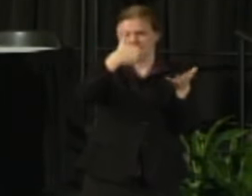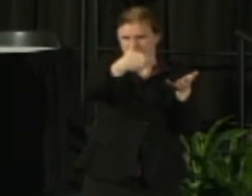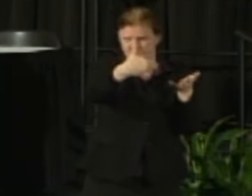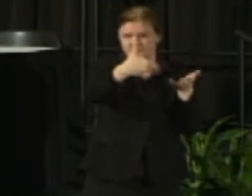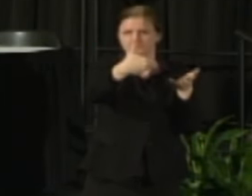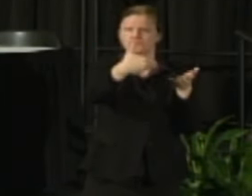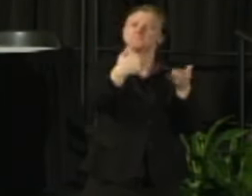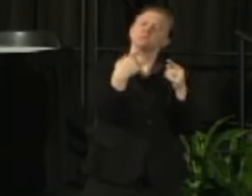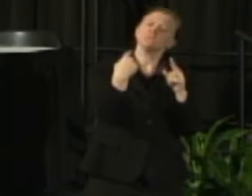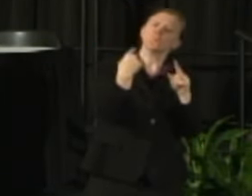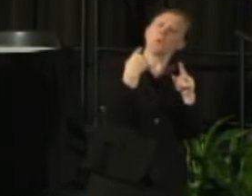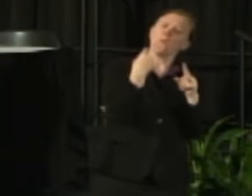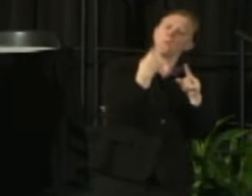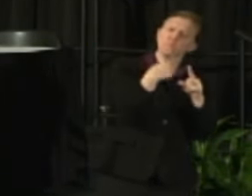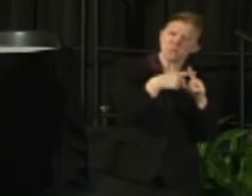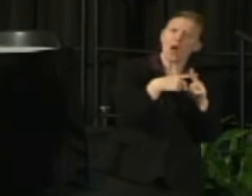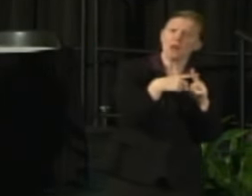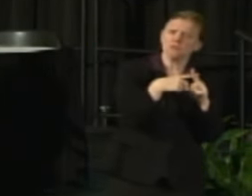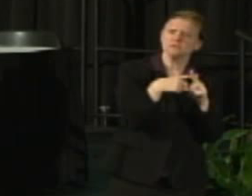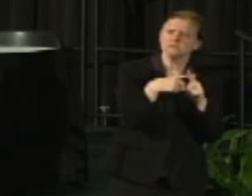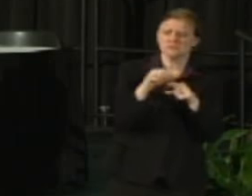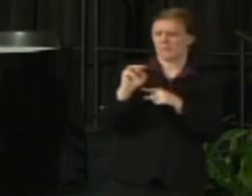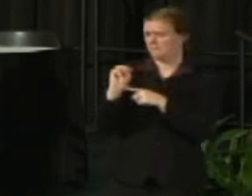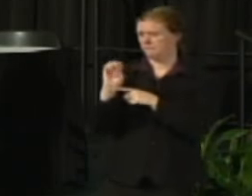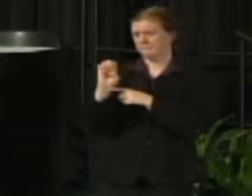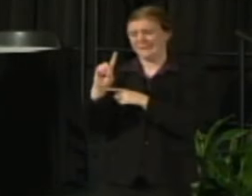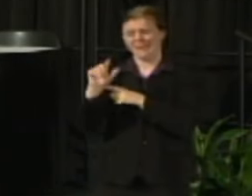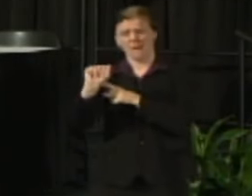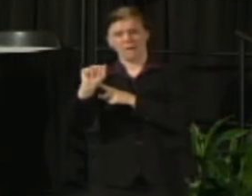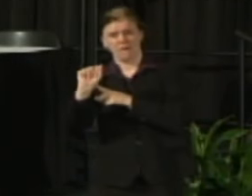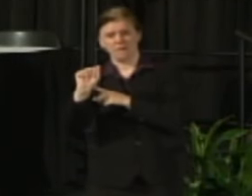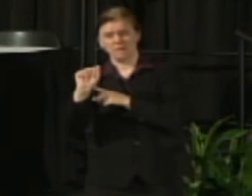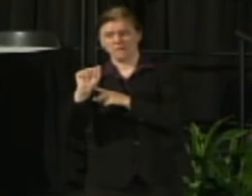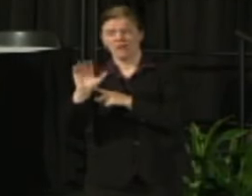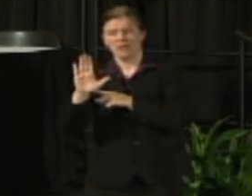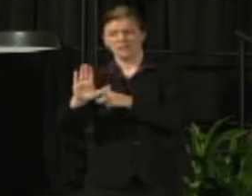We also are directing our messaging to the media because of the enormous influence that they have